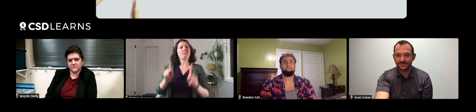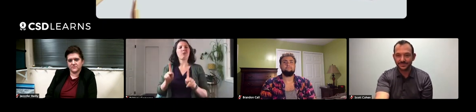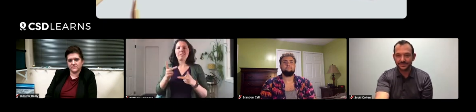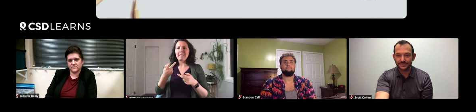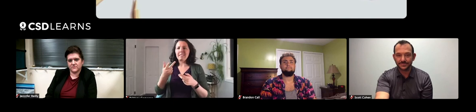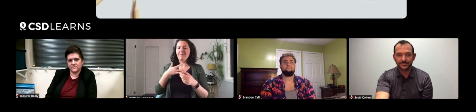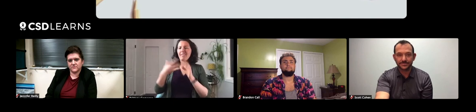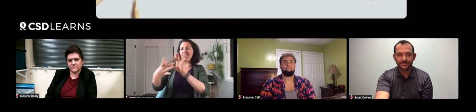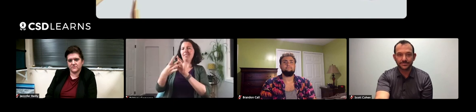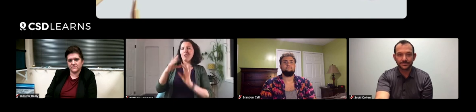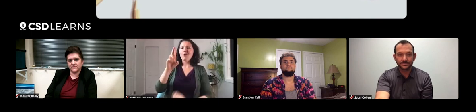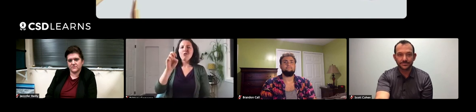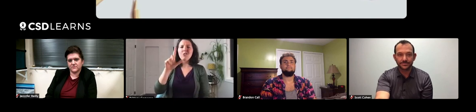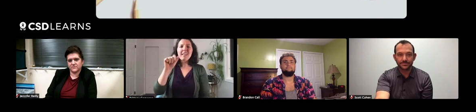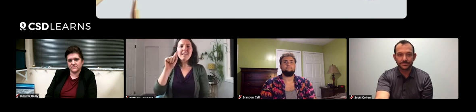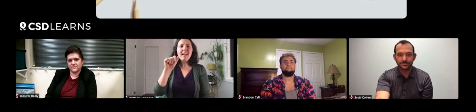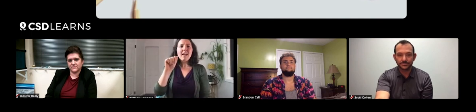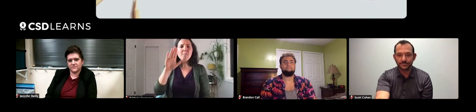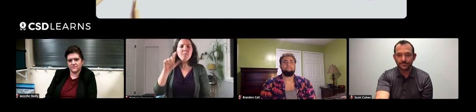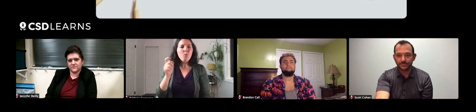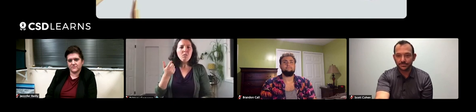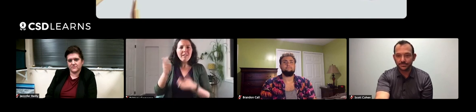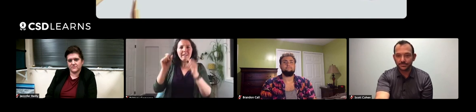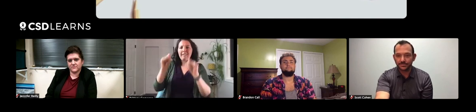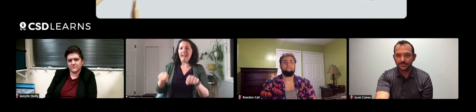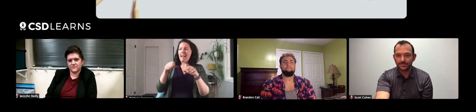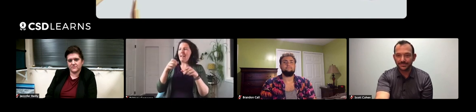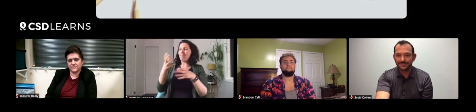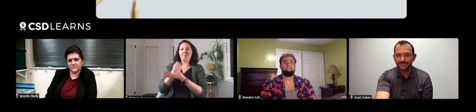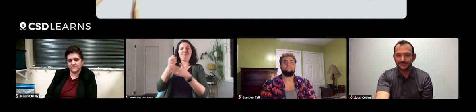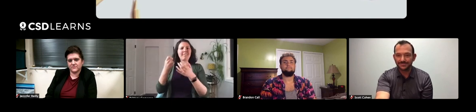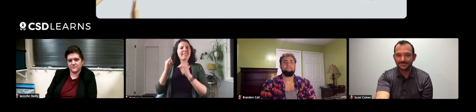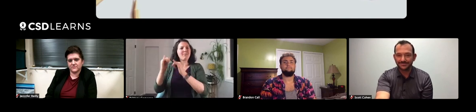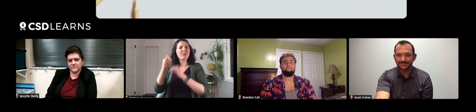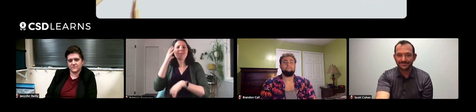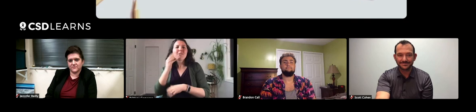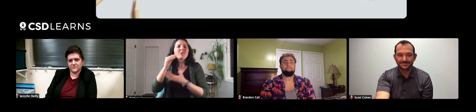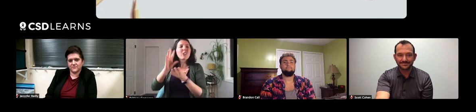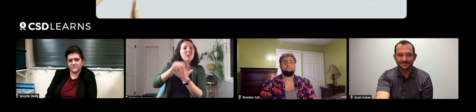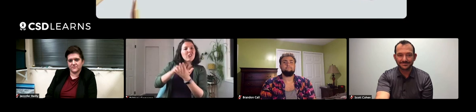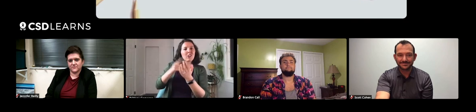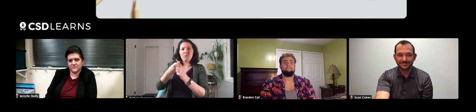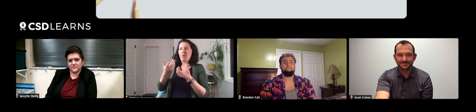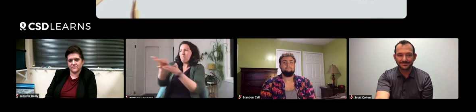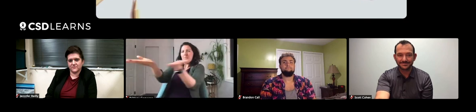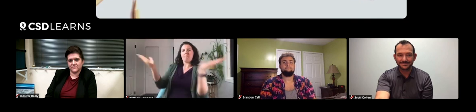the average person will connect with things that are relatable or shared experiences that are